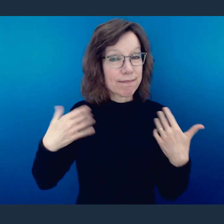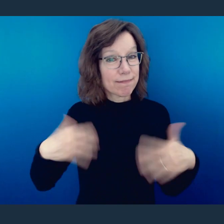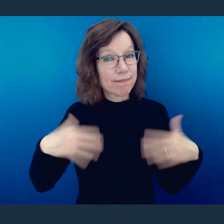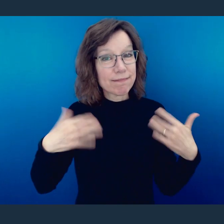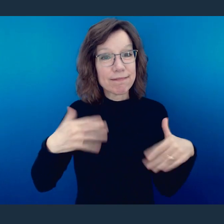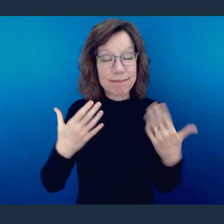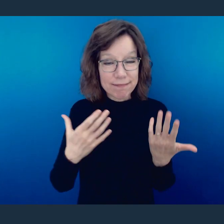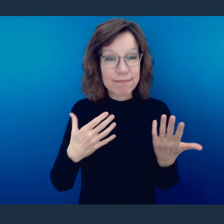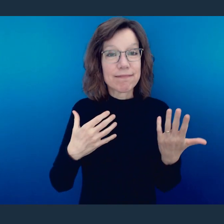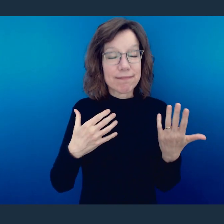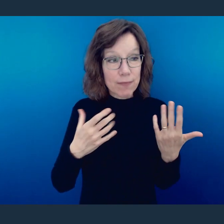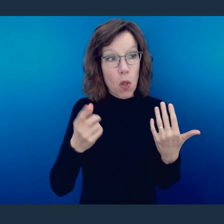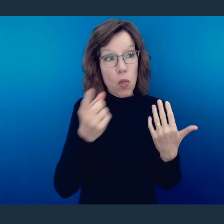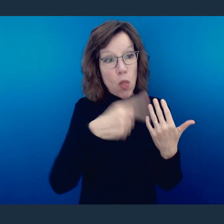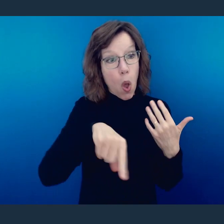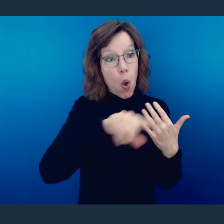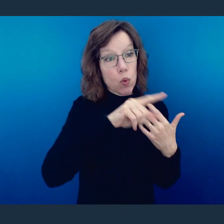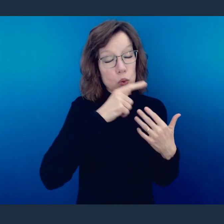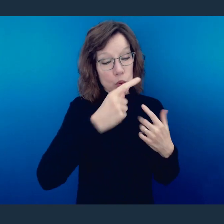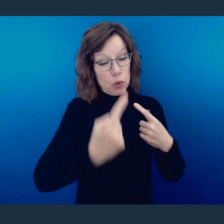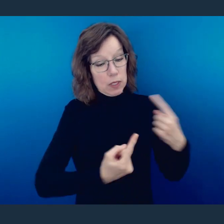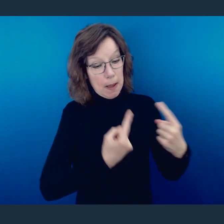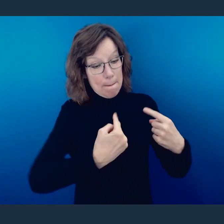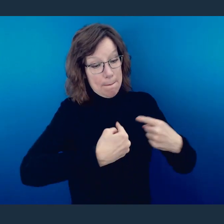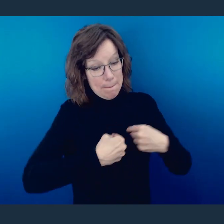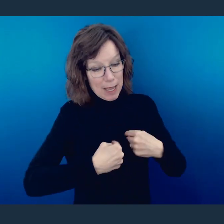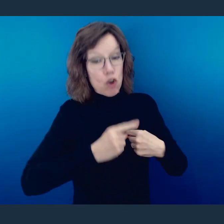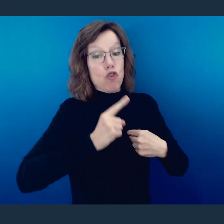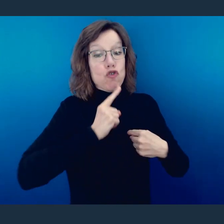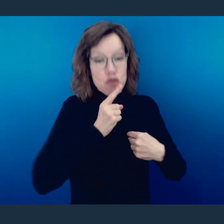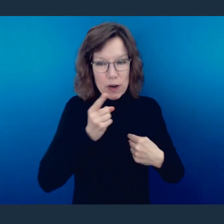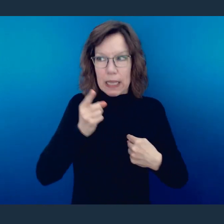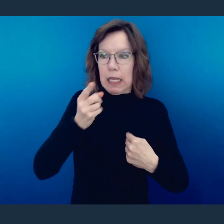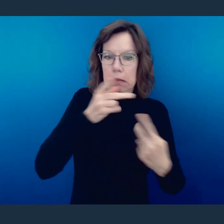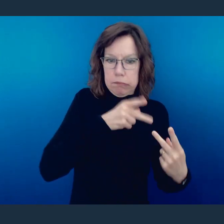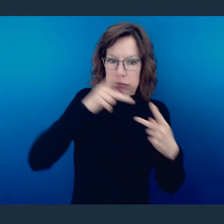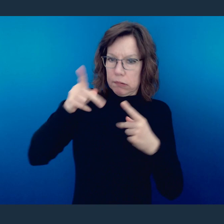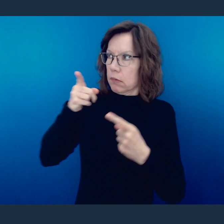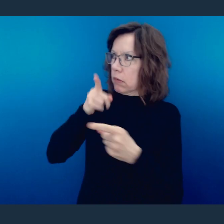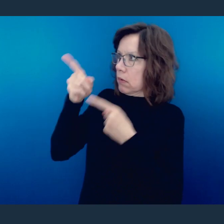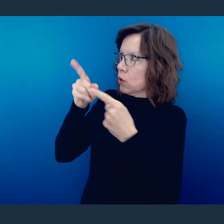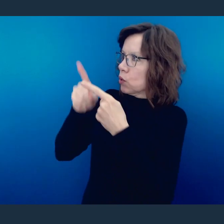here, "The reproaches of those who reproached you fell on Me," fell on Christ. And it's